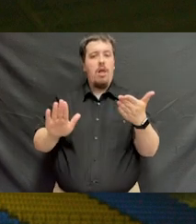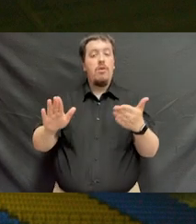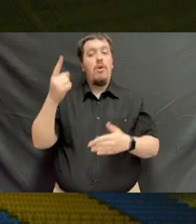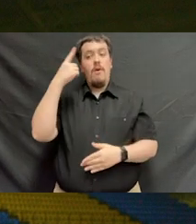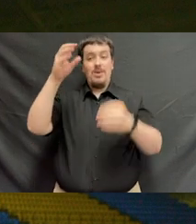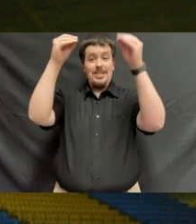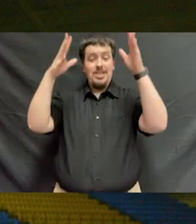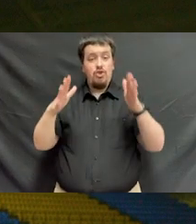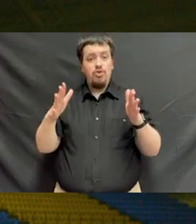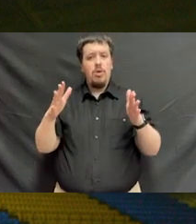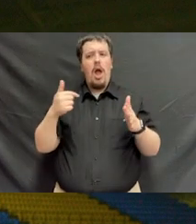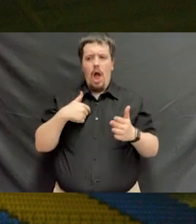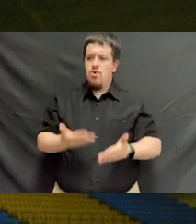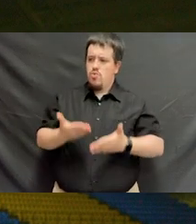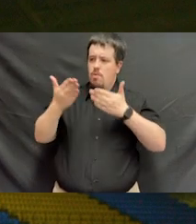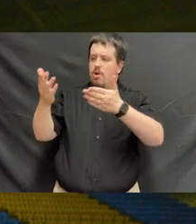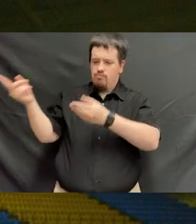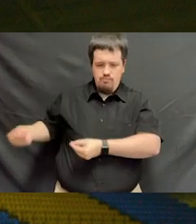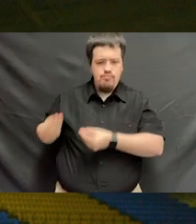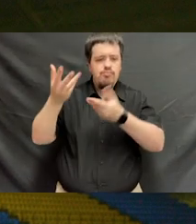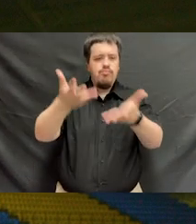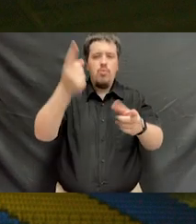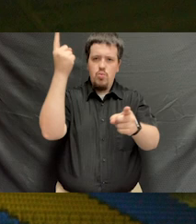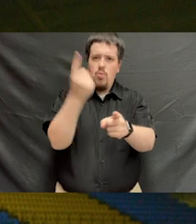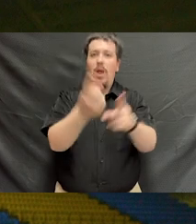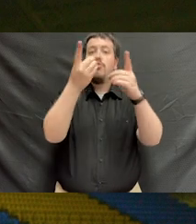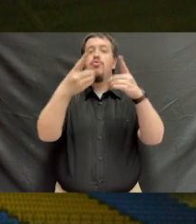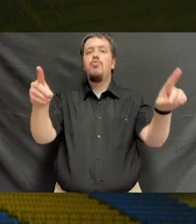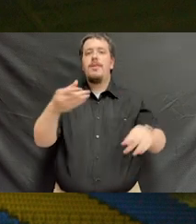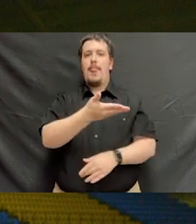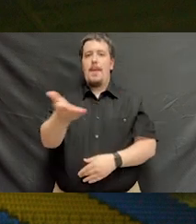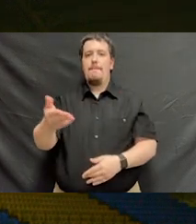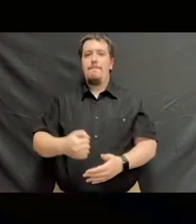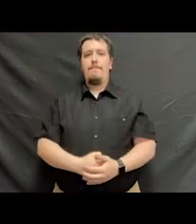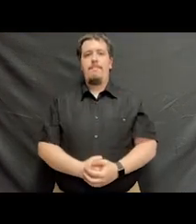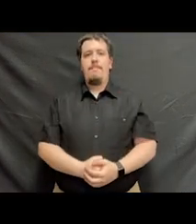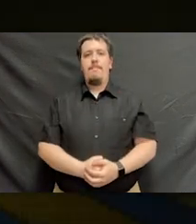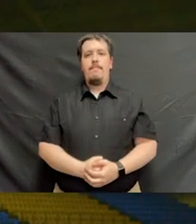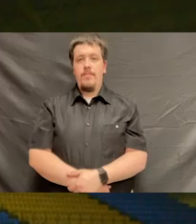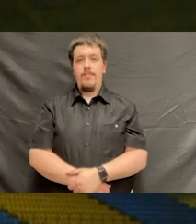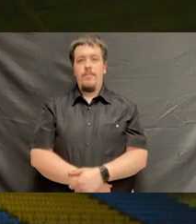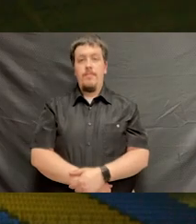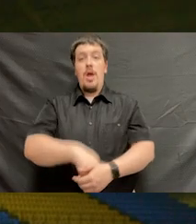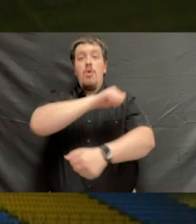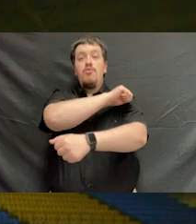On behalf of the faculty, I recommend you confer the appropriate degree. By the authority vested in me